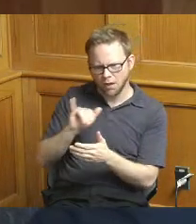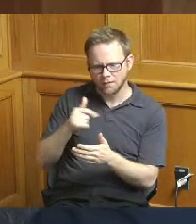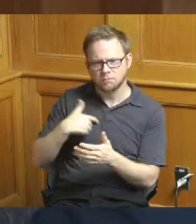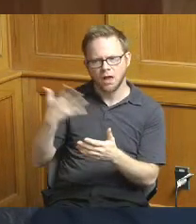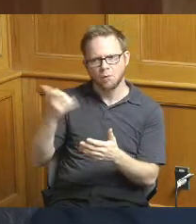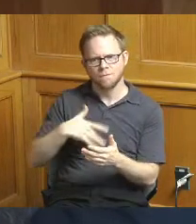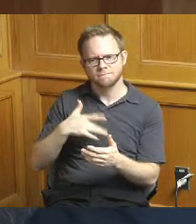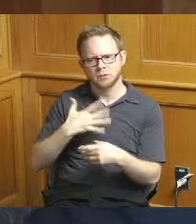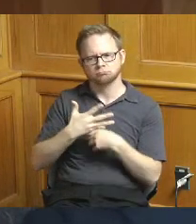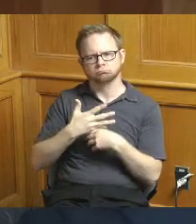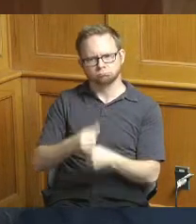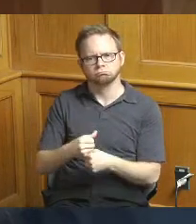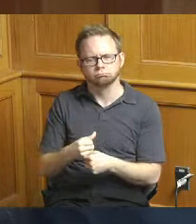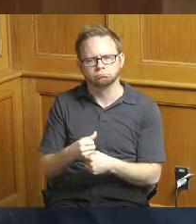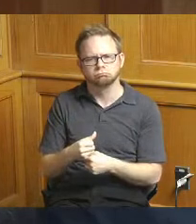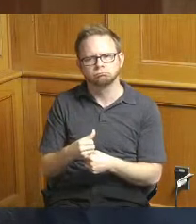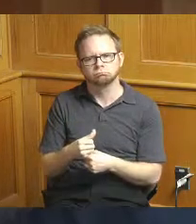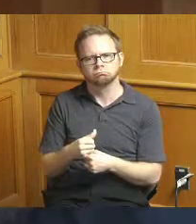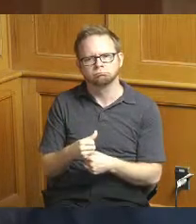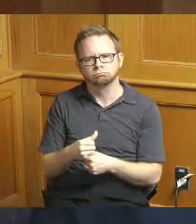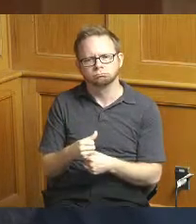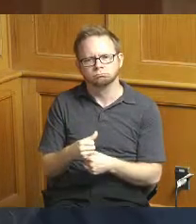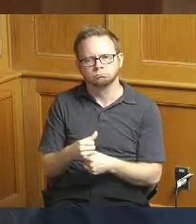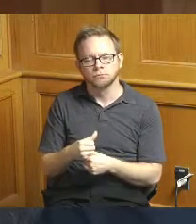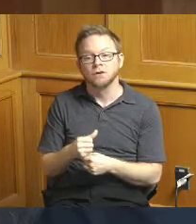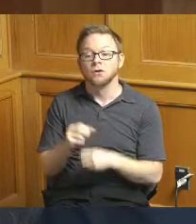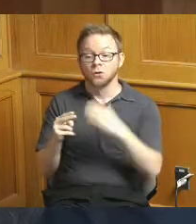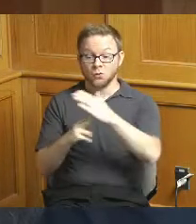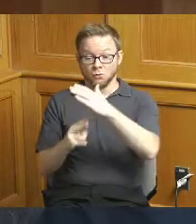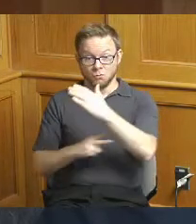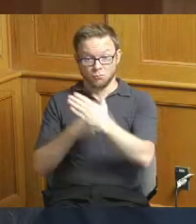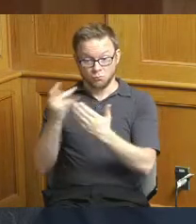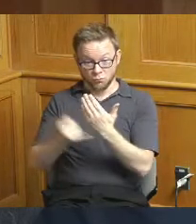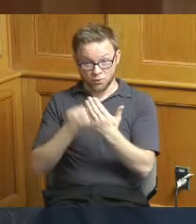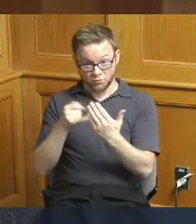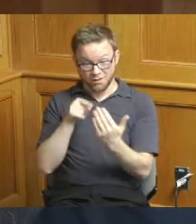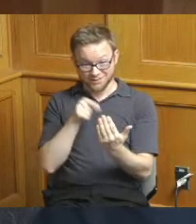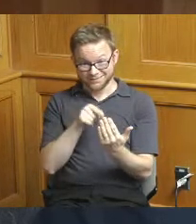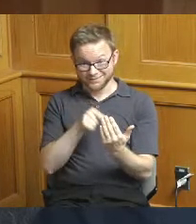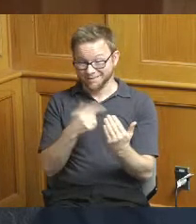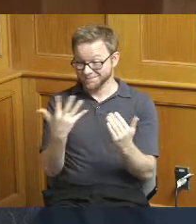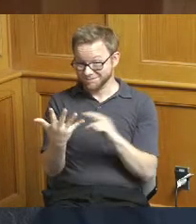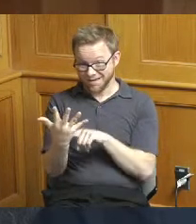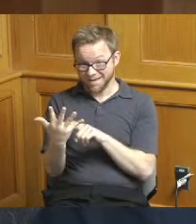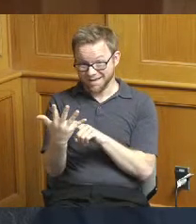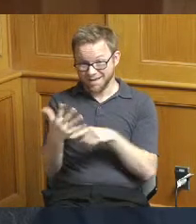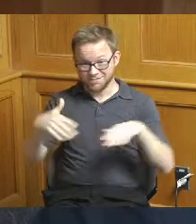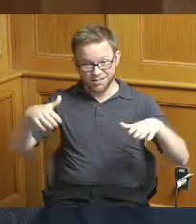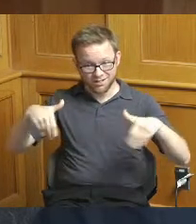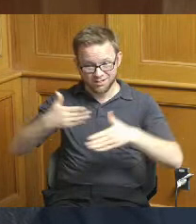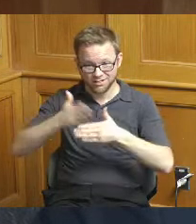that we will you know when I look at the bridge projects and five of them are not yet complete it